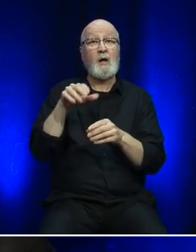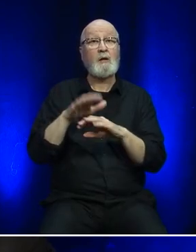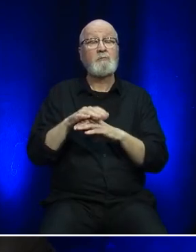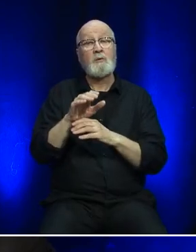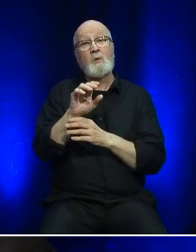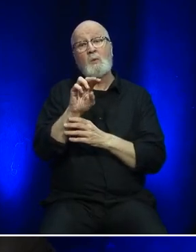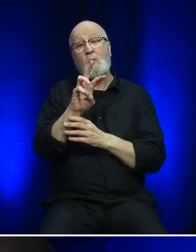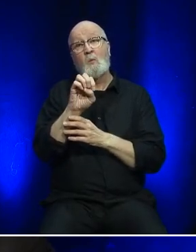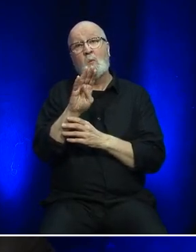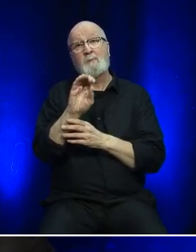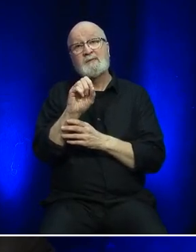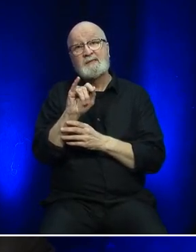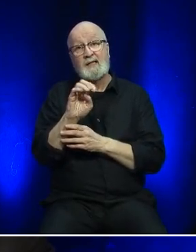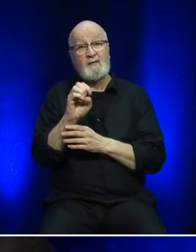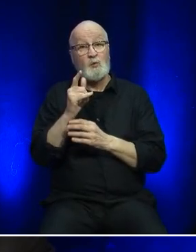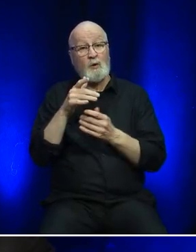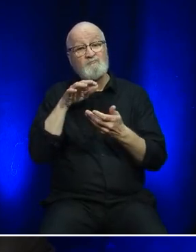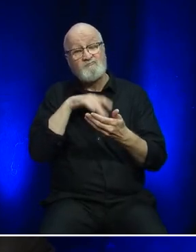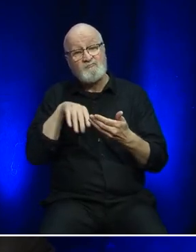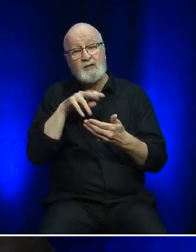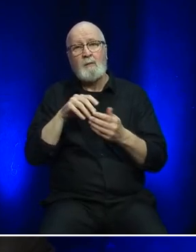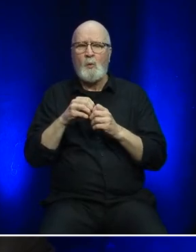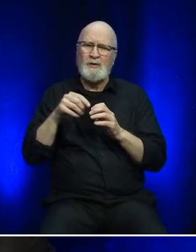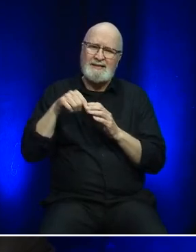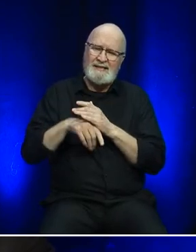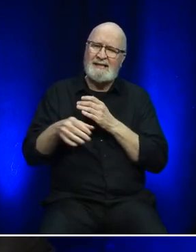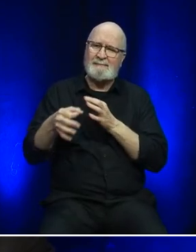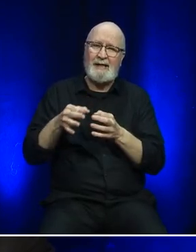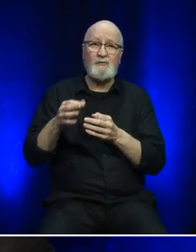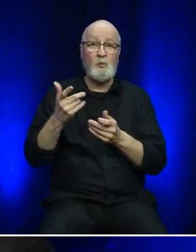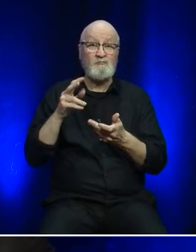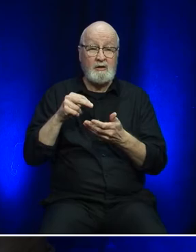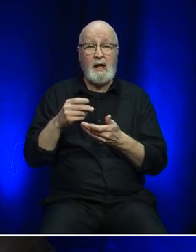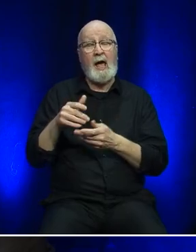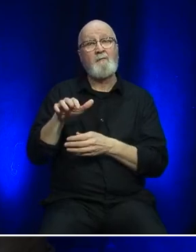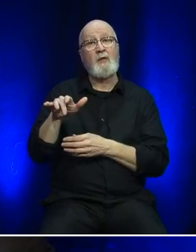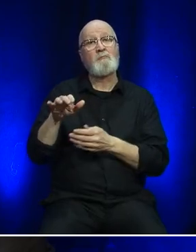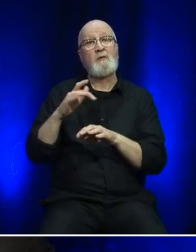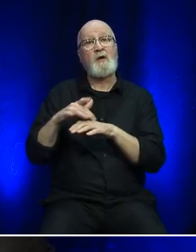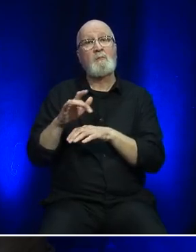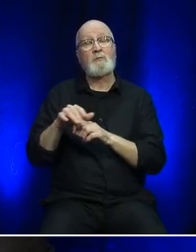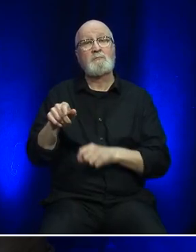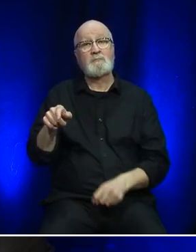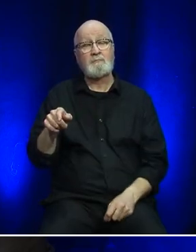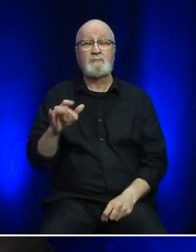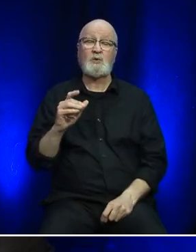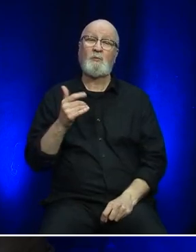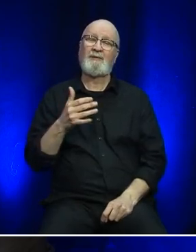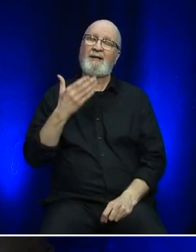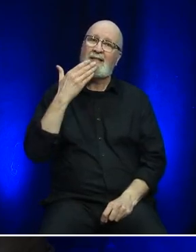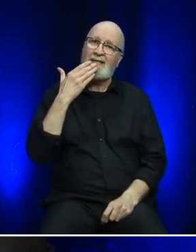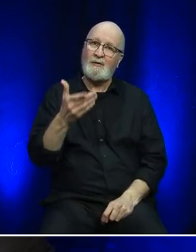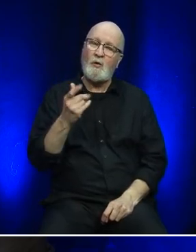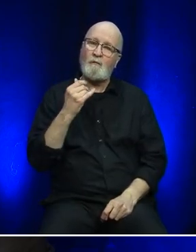to review our fiscal year activities in more detail. Again, thank you for your interest in Marine Atlantic.